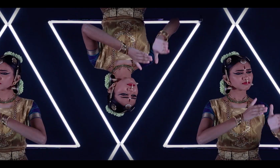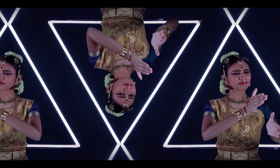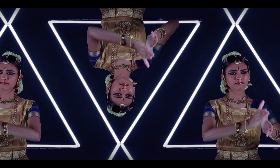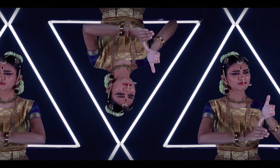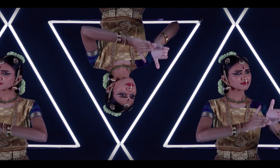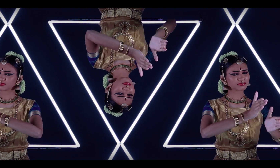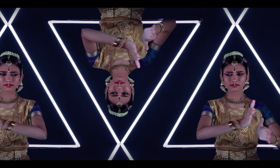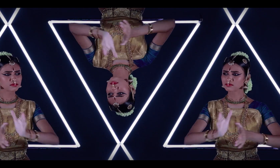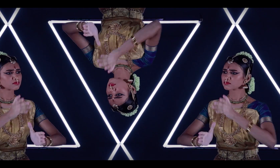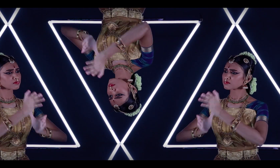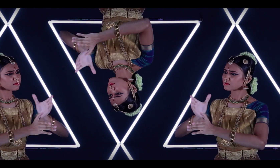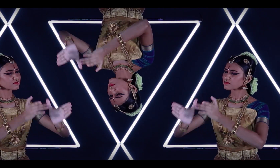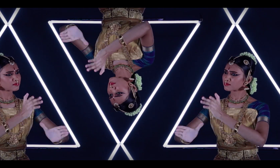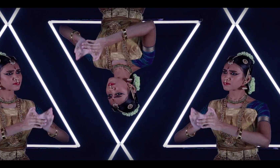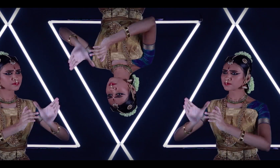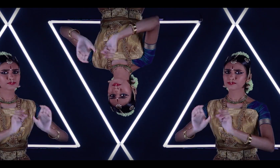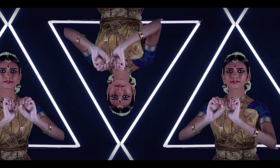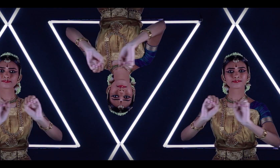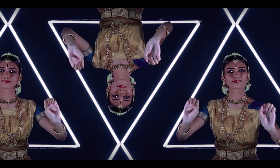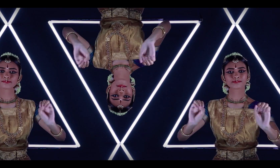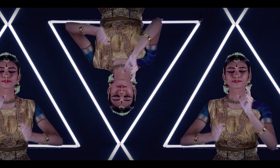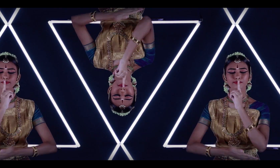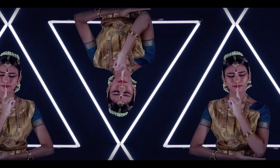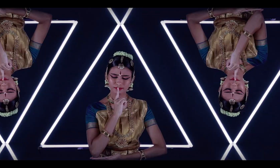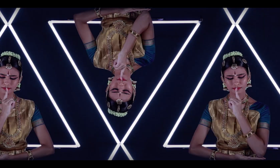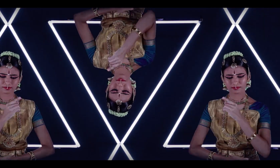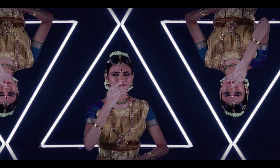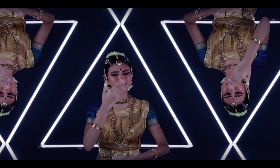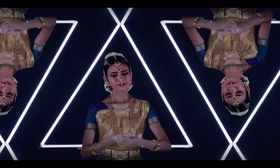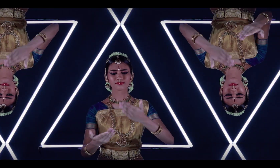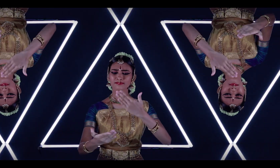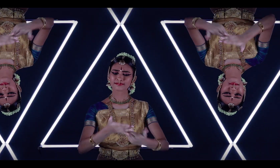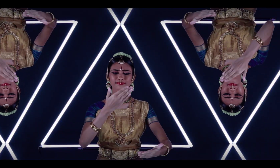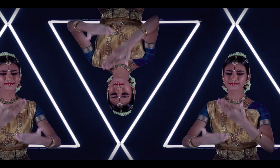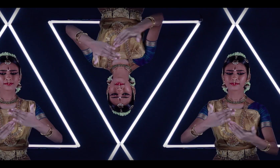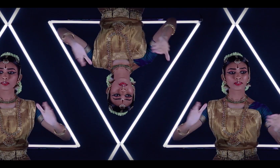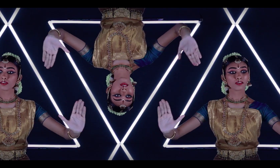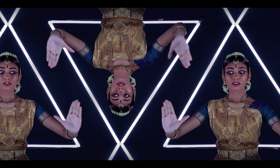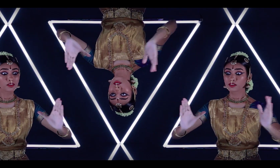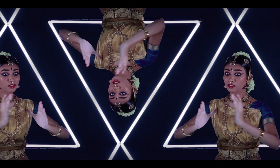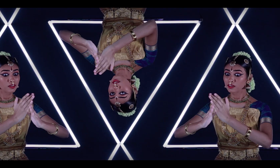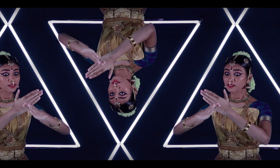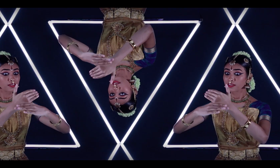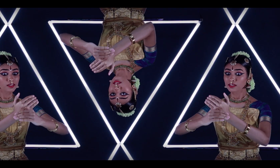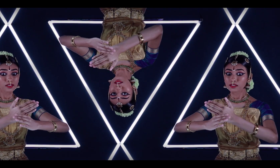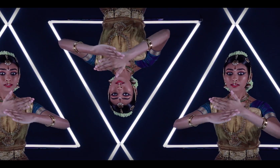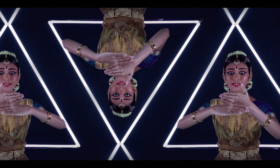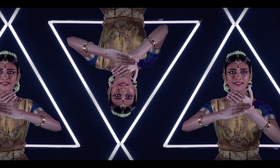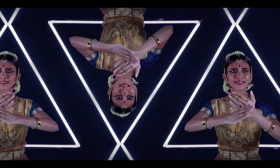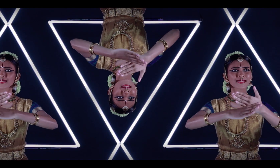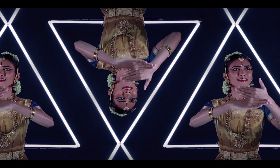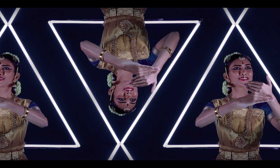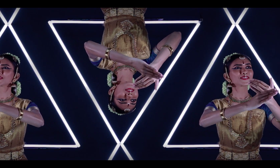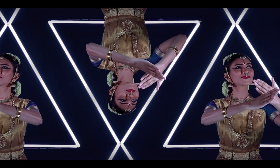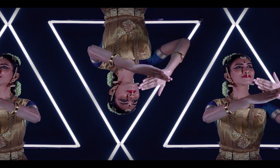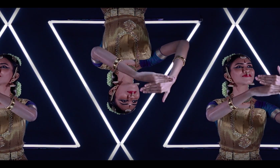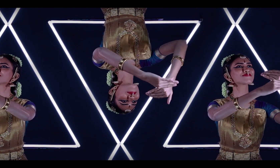To travel in perfect coordination without a word uttered